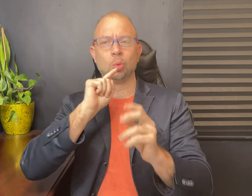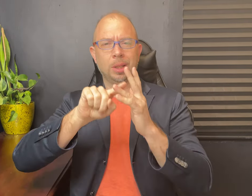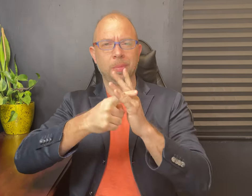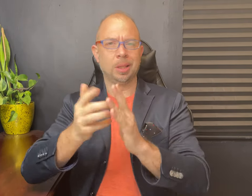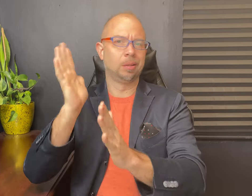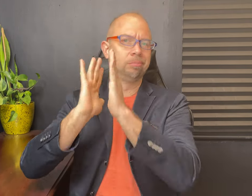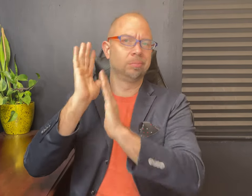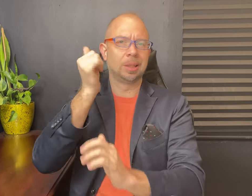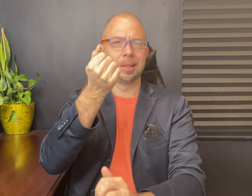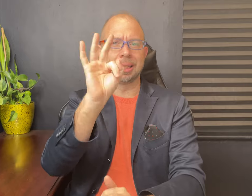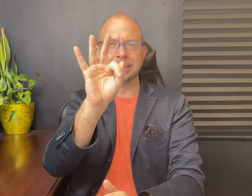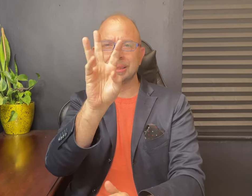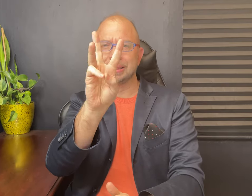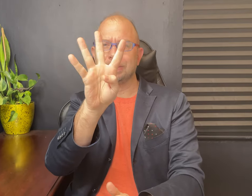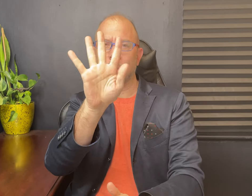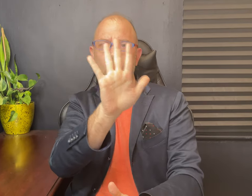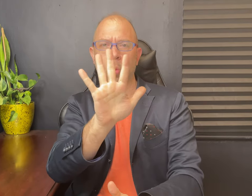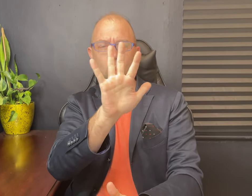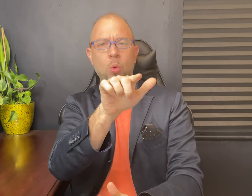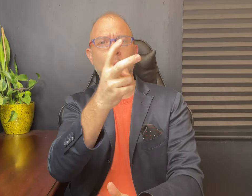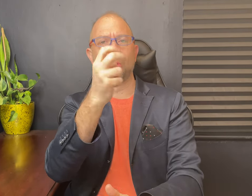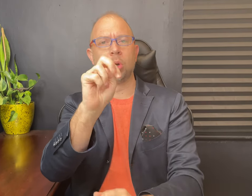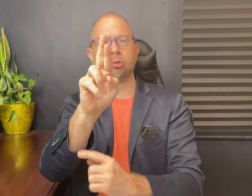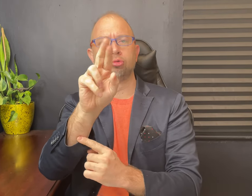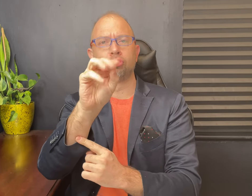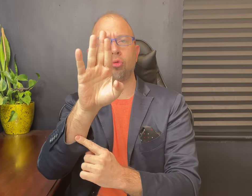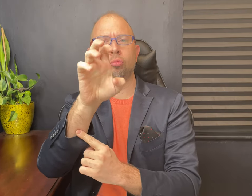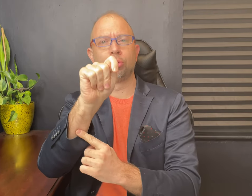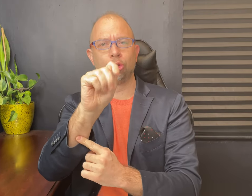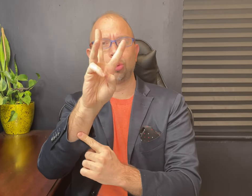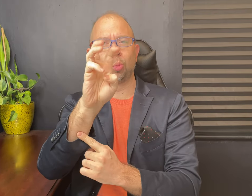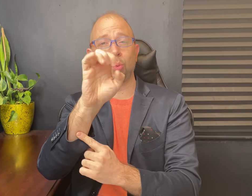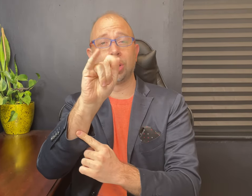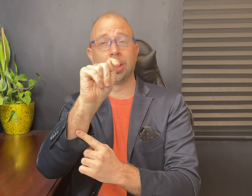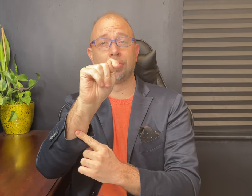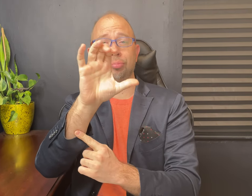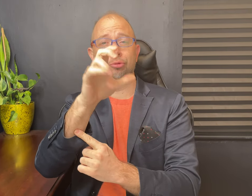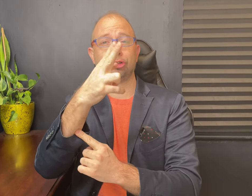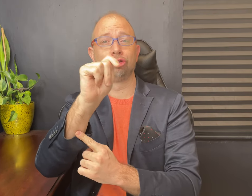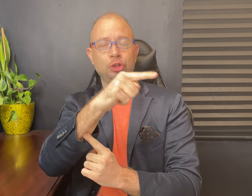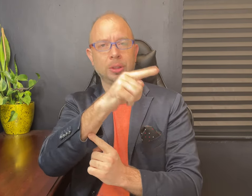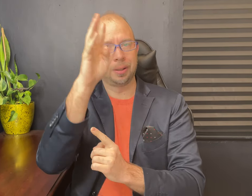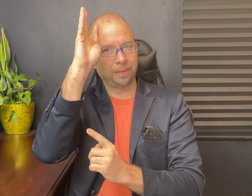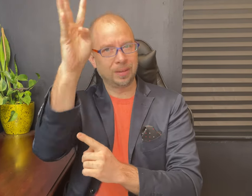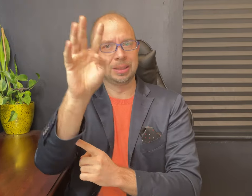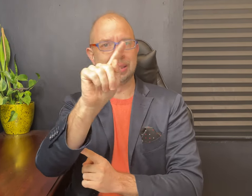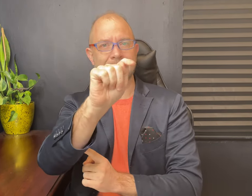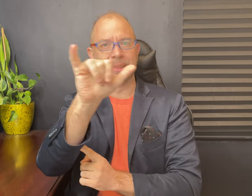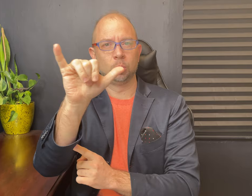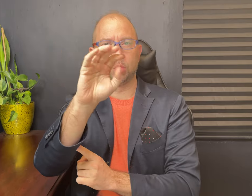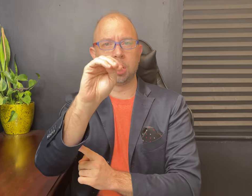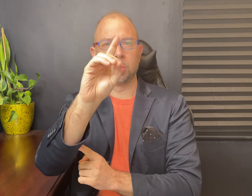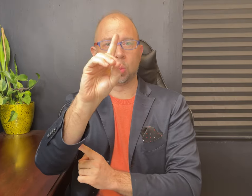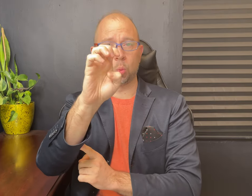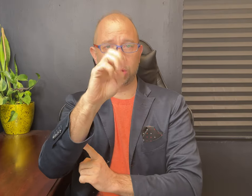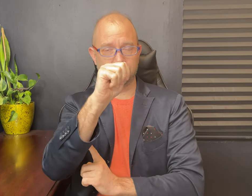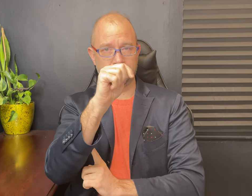but honestly I think it all started back in 1964 when Robert Weitbrecht invented the TTY modem.